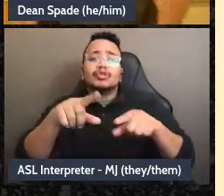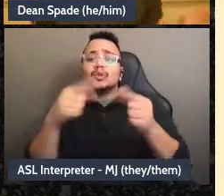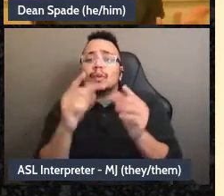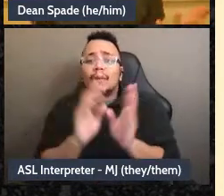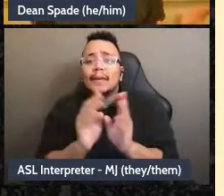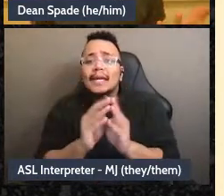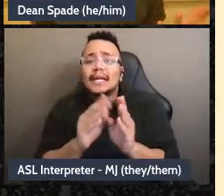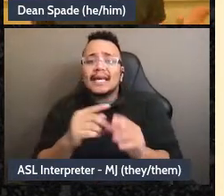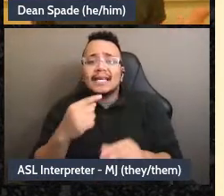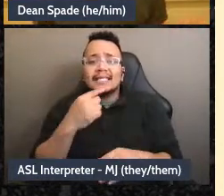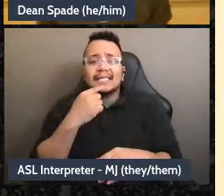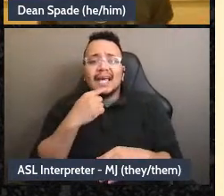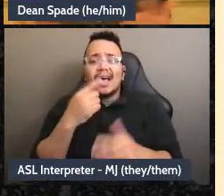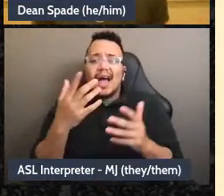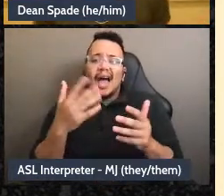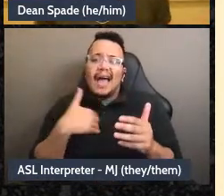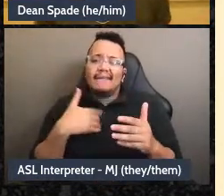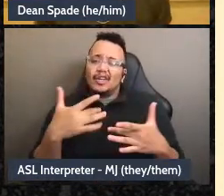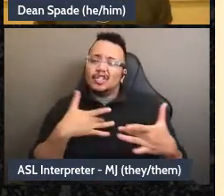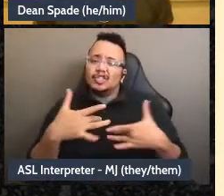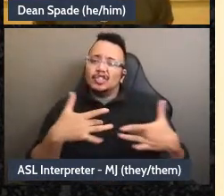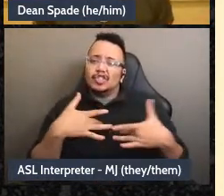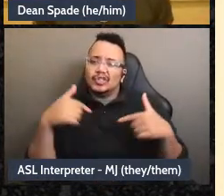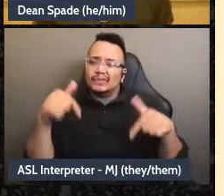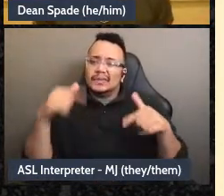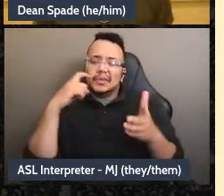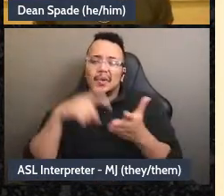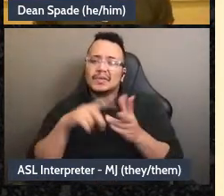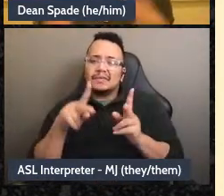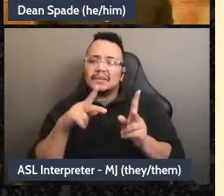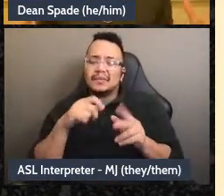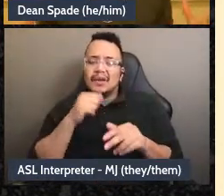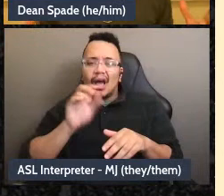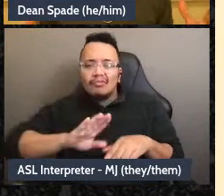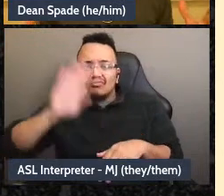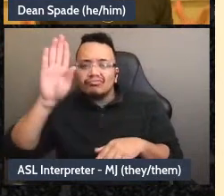have a group culture concern that I'm noticing and I wonder if we can make our group culture,